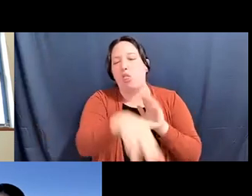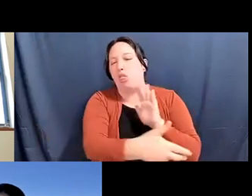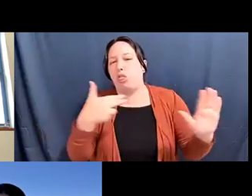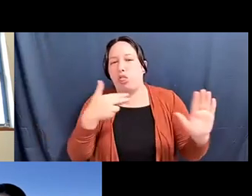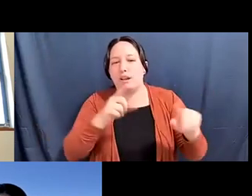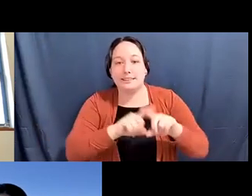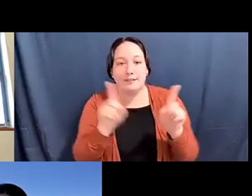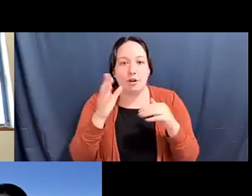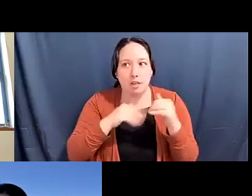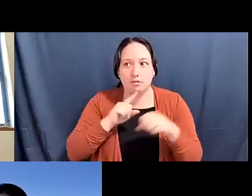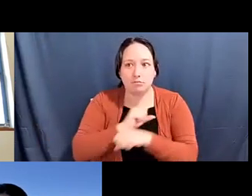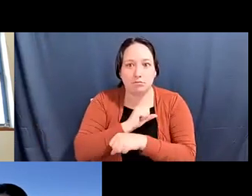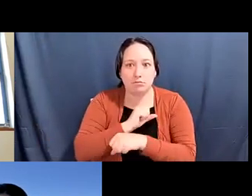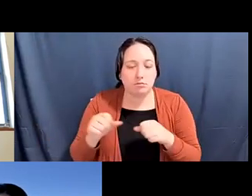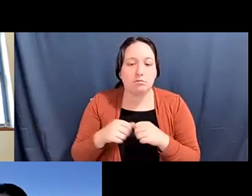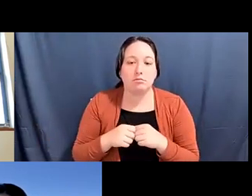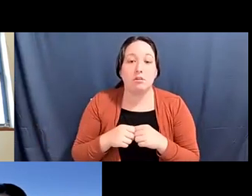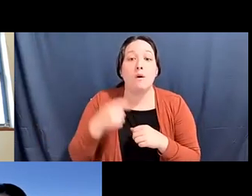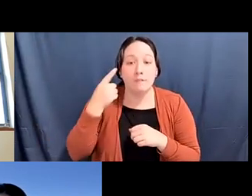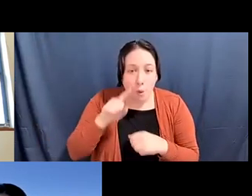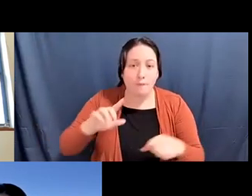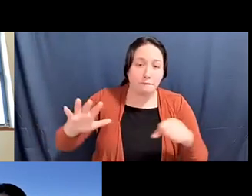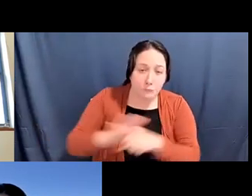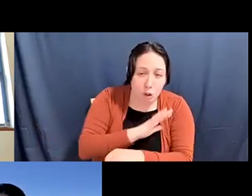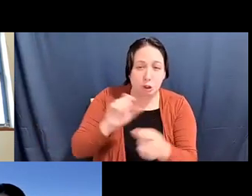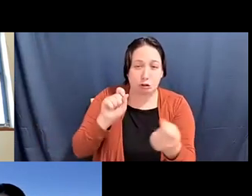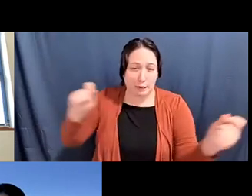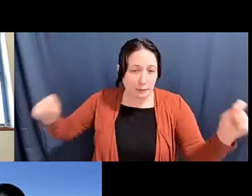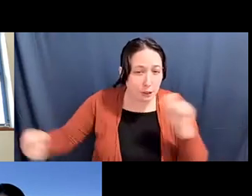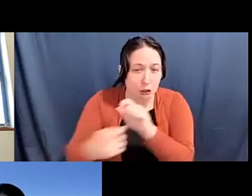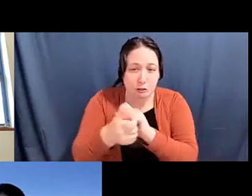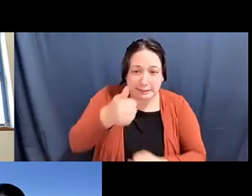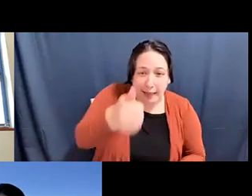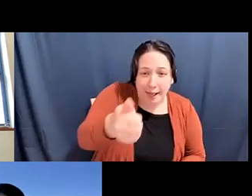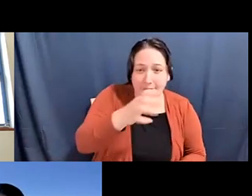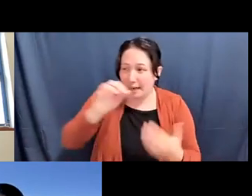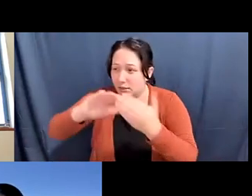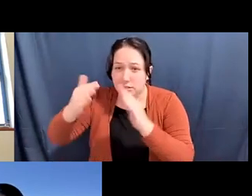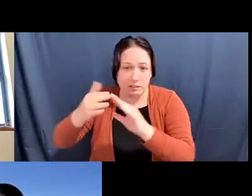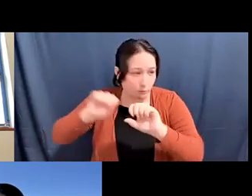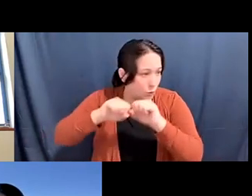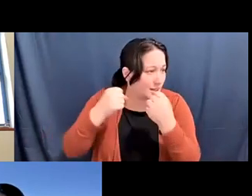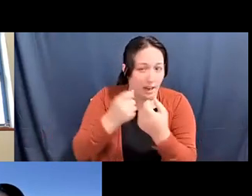Alex Tom he/him: For a full transformation of yourself and society, we need to balance the individual and collective needs.